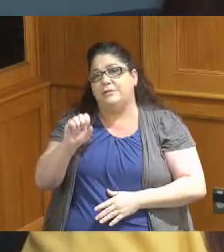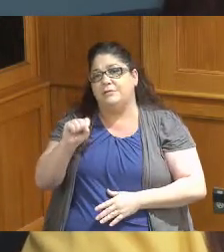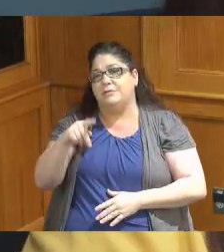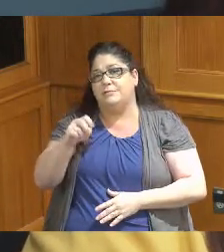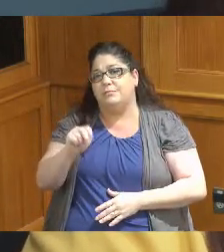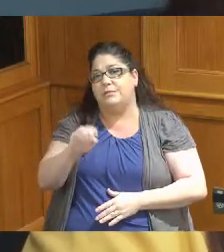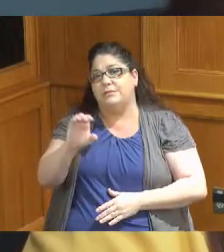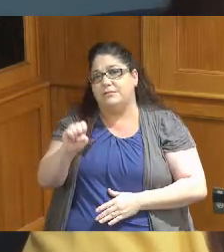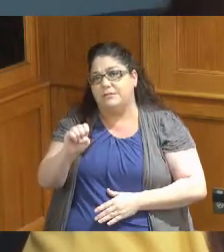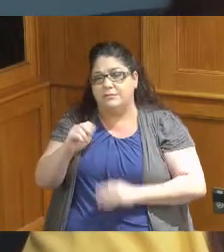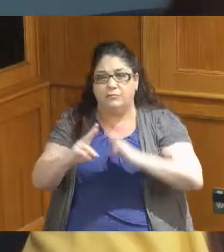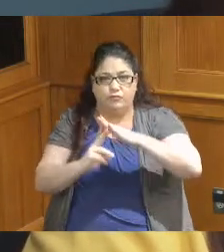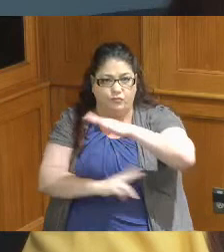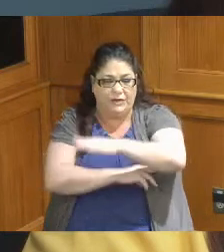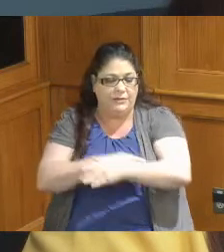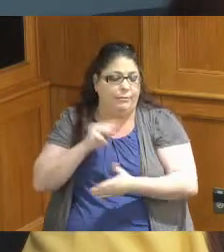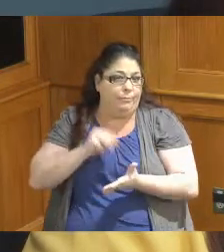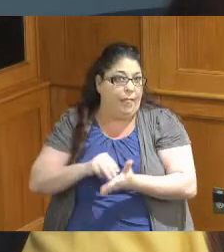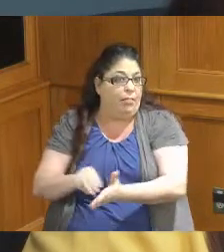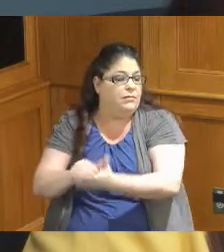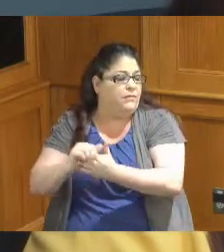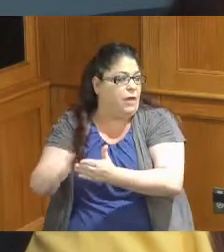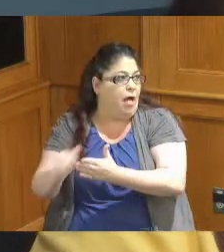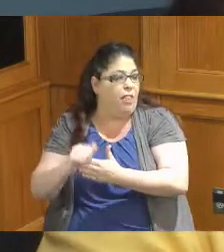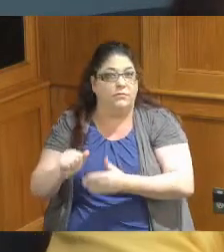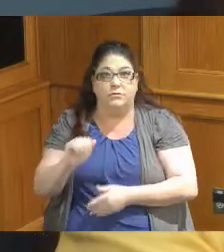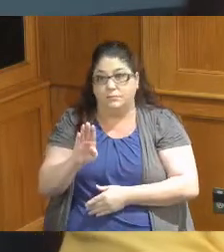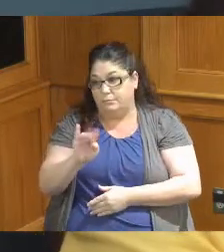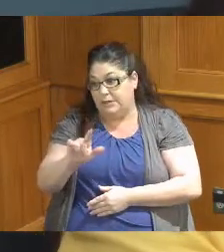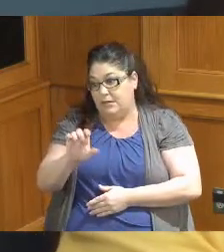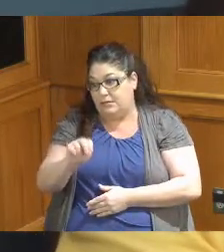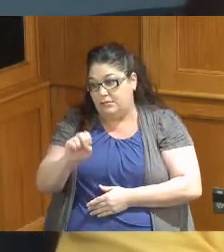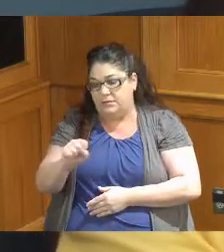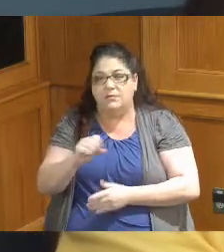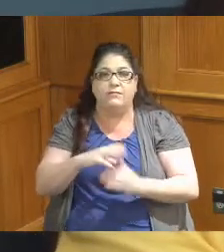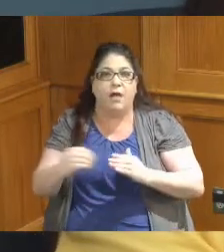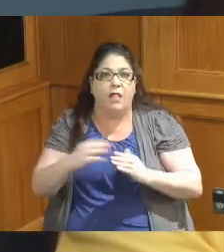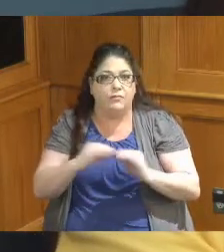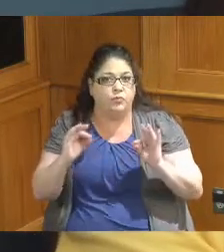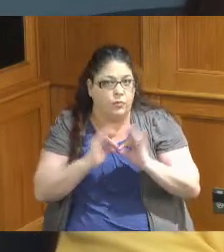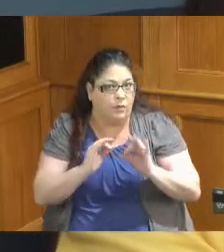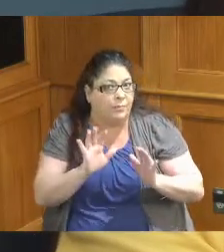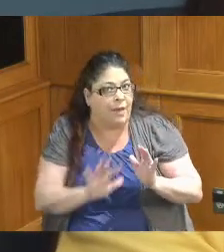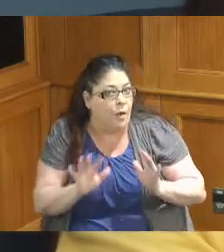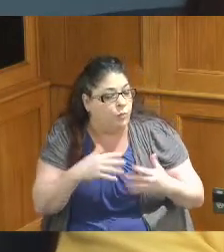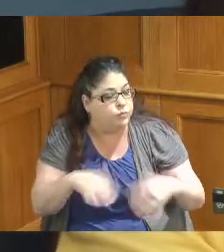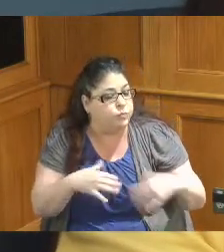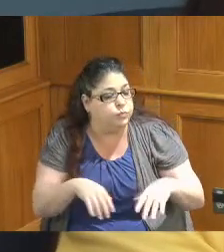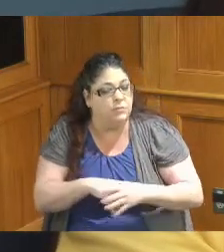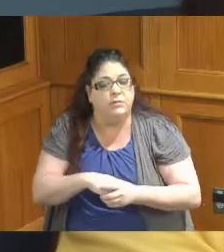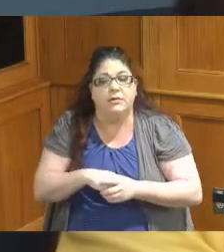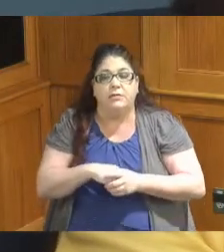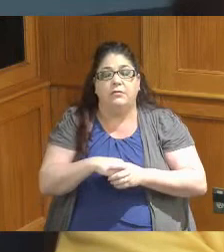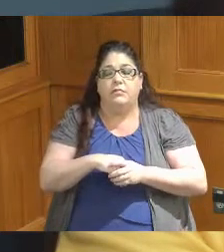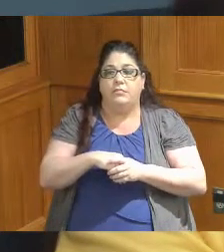of dollars billions it may end up being and so just to look at where we're going with the Brent